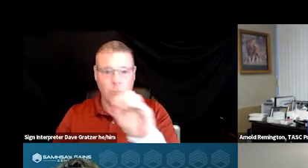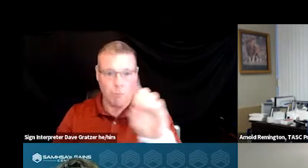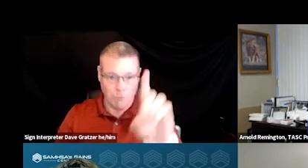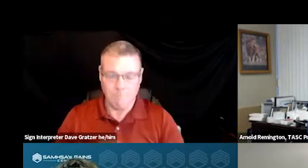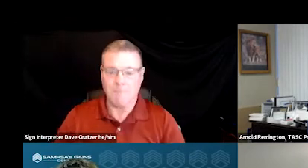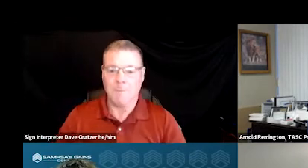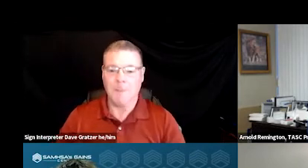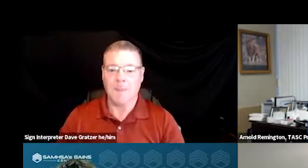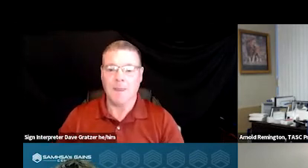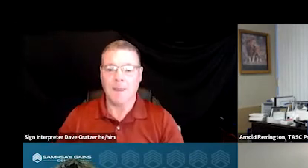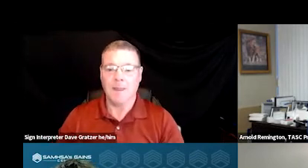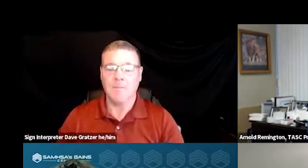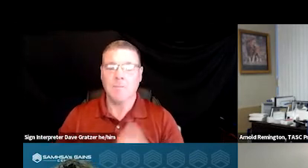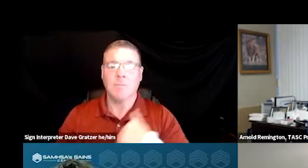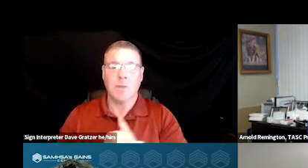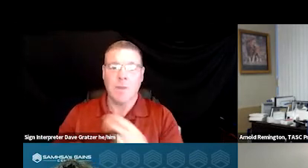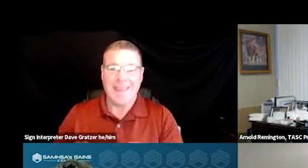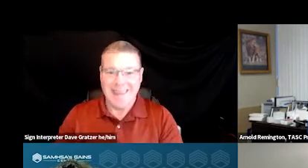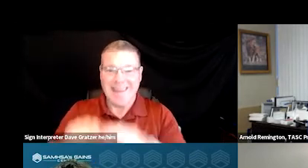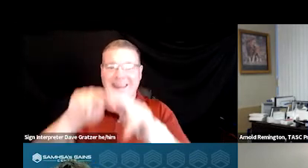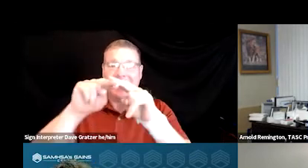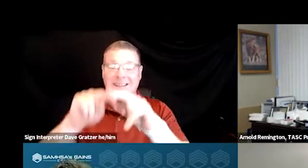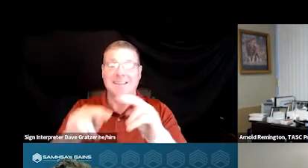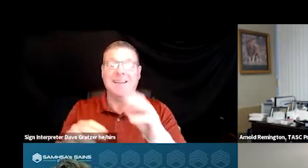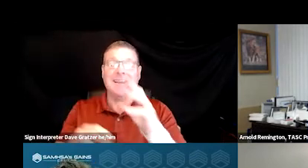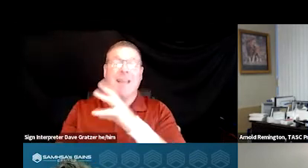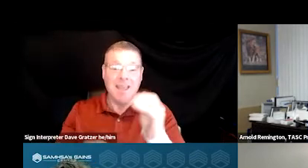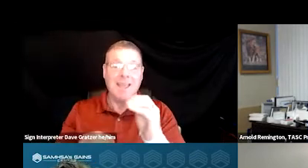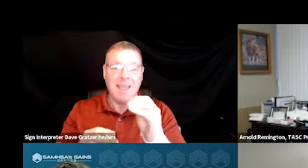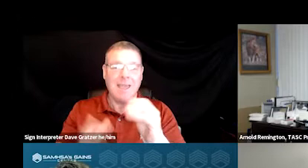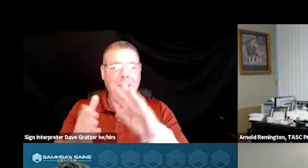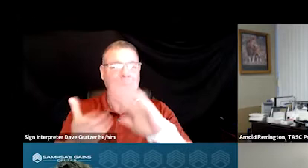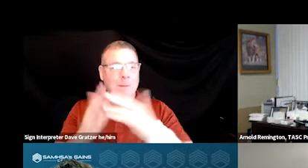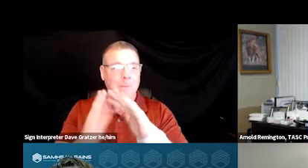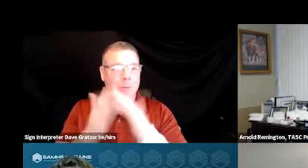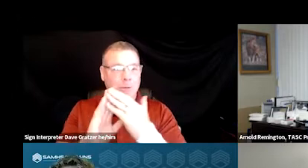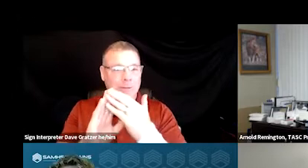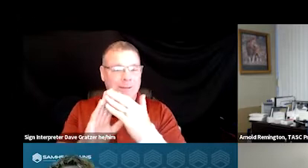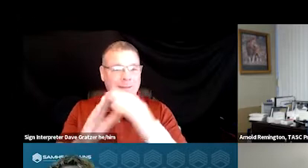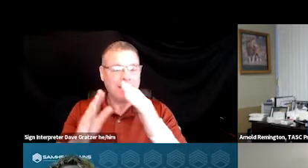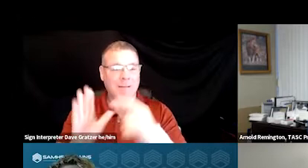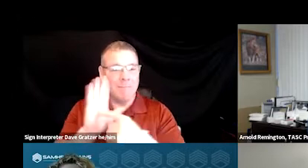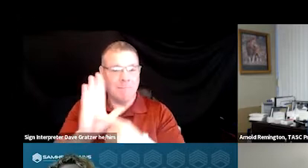We enhanced and expanded on a community model that had been in existence since the 1980s,